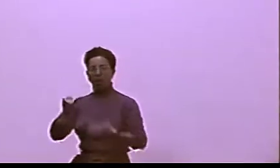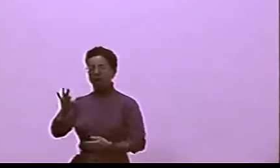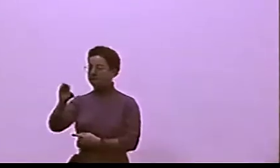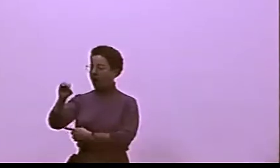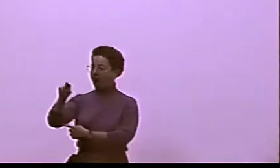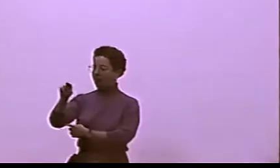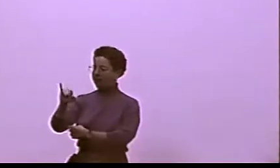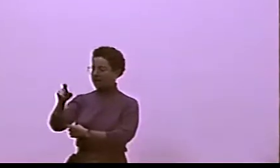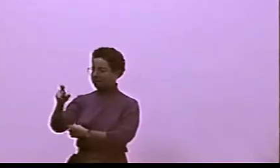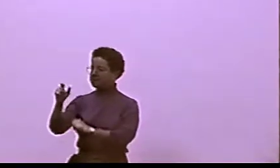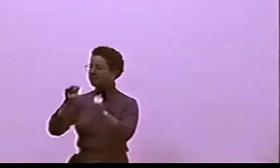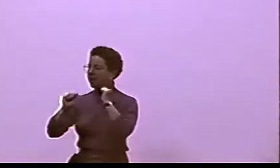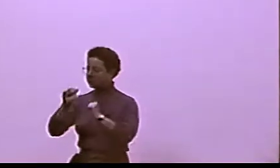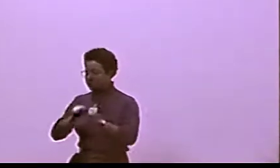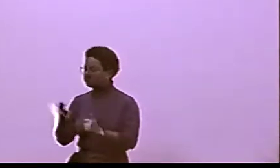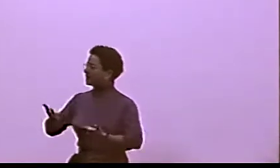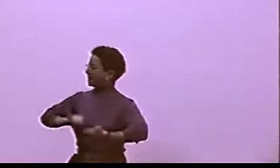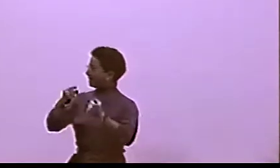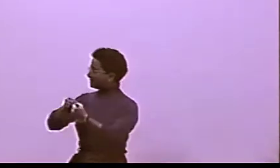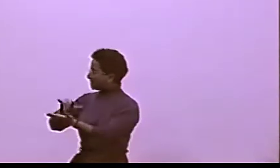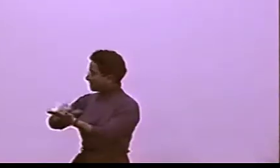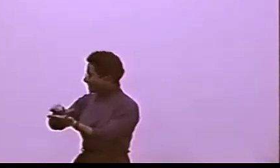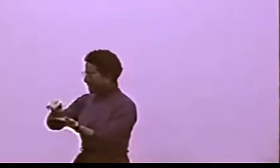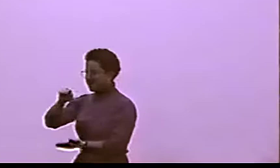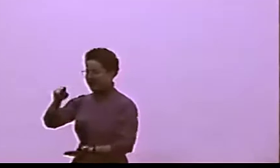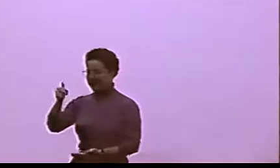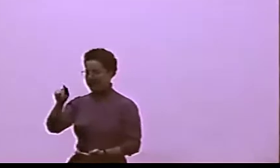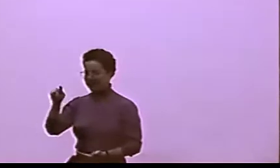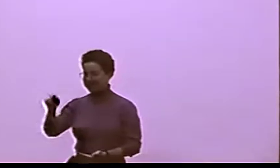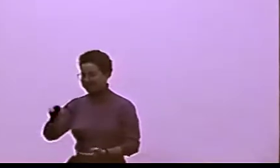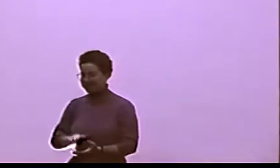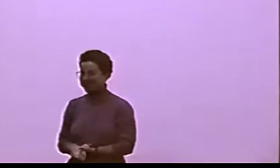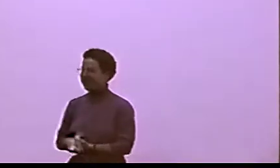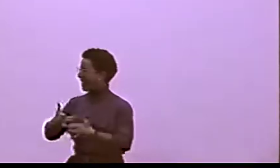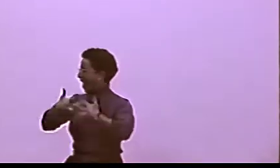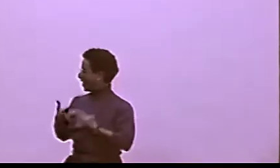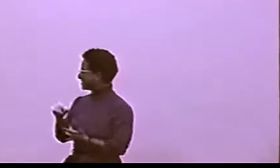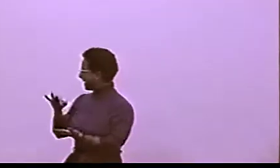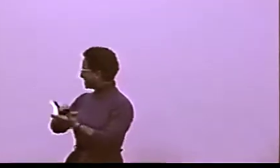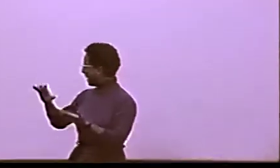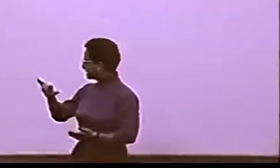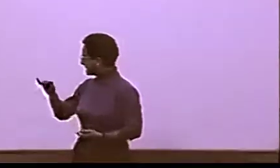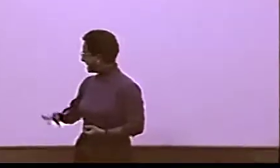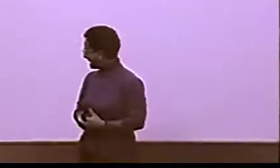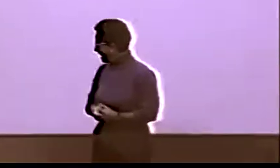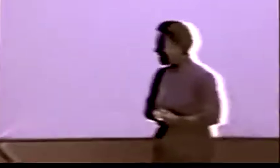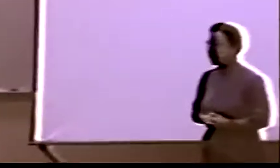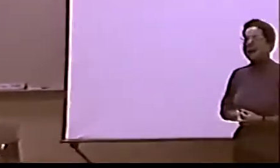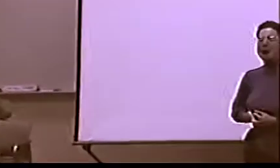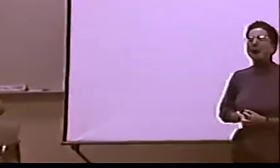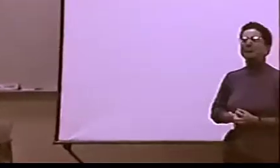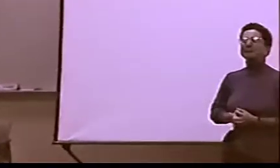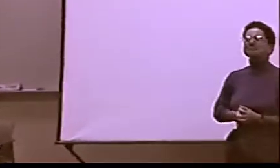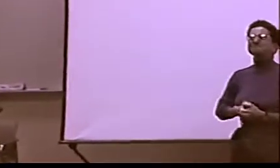SHE IS THE DIRECTOR OF ONYX AT ... IN THAT PART OF NEW YORK CITY.